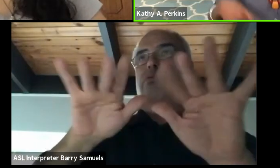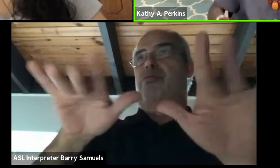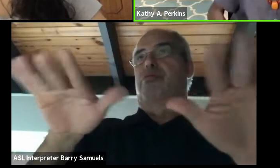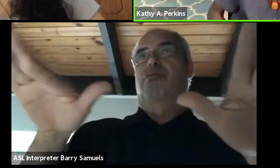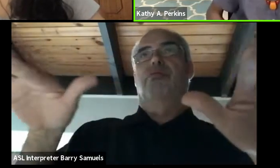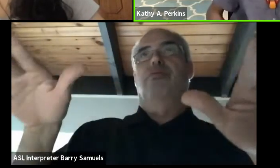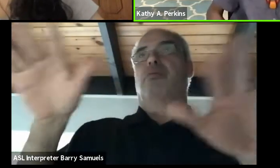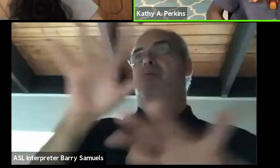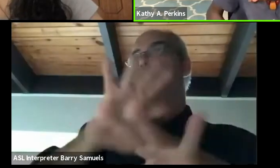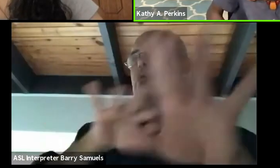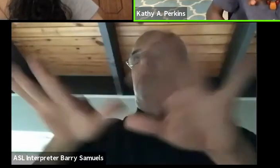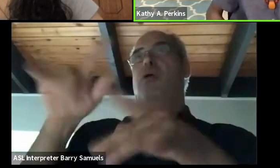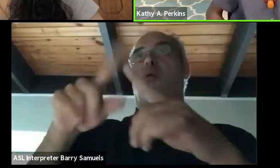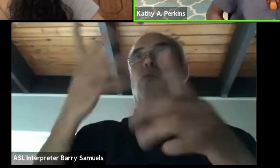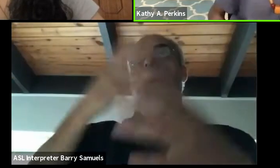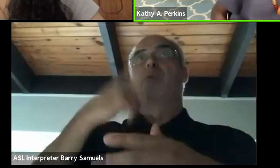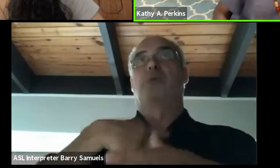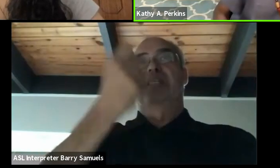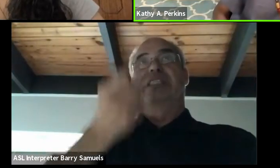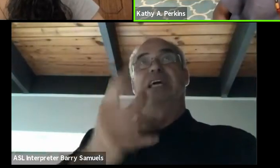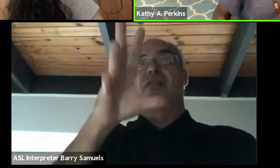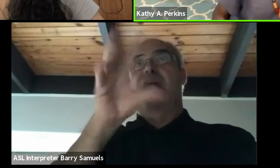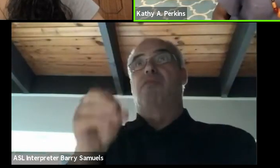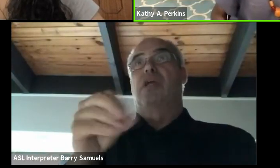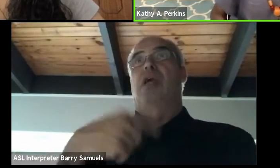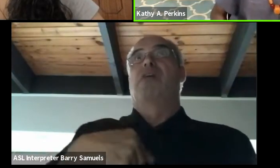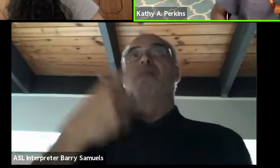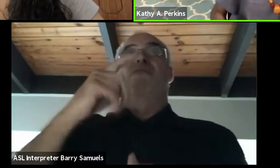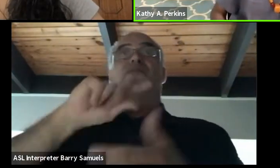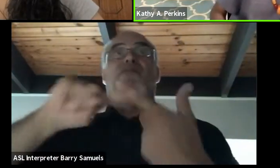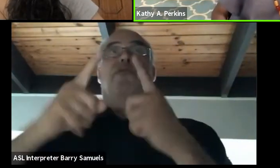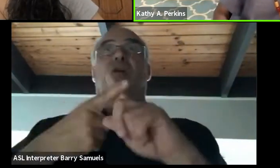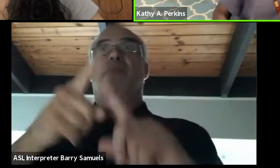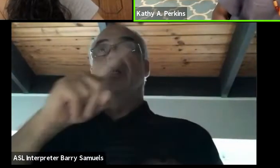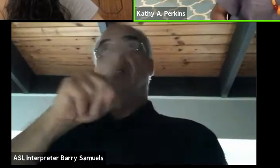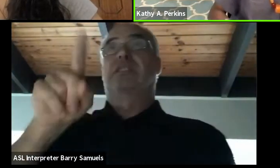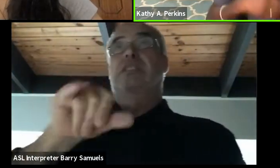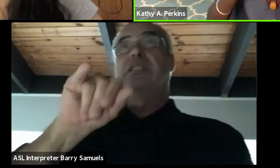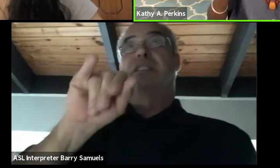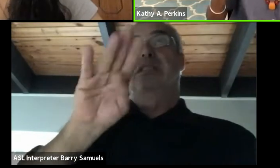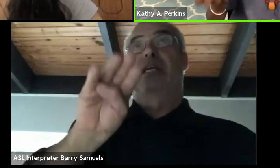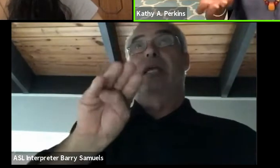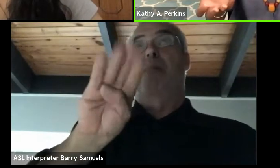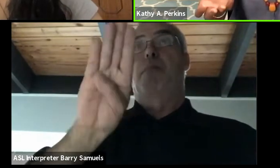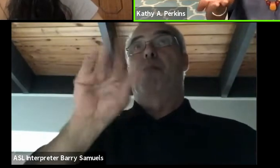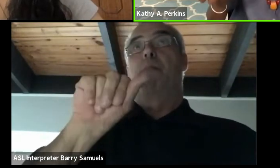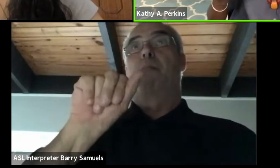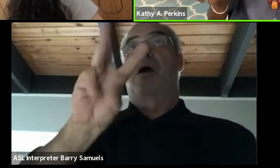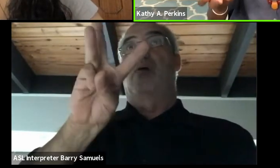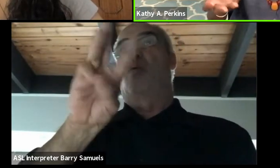Oh, you're in South Africa. Oh, I have a friend in Zimbabwe. Why don't you come to Zimbabwe? So while I'm there, I'm looking at the women in theater